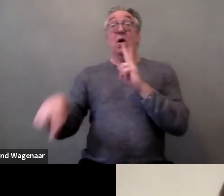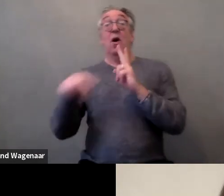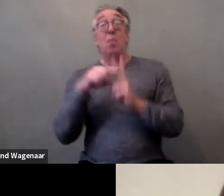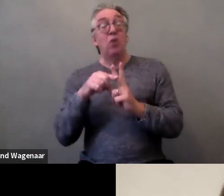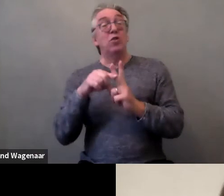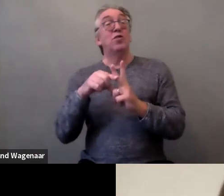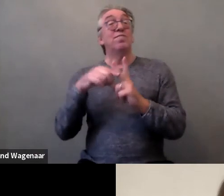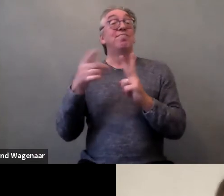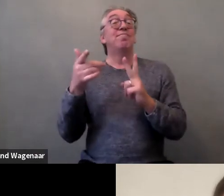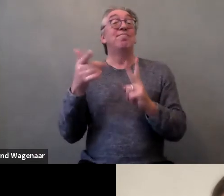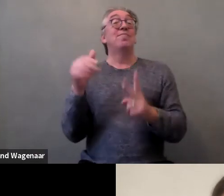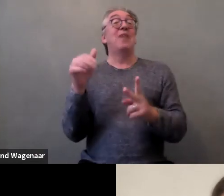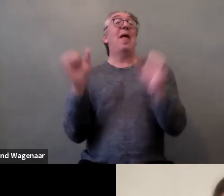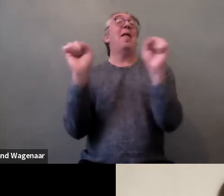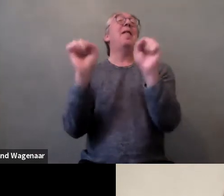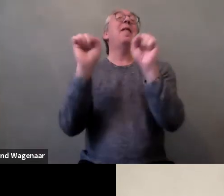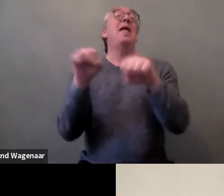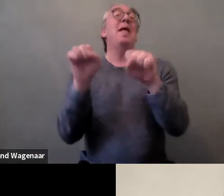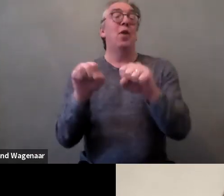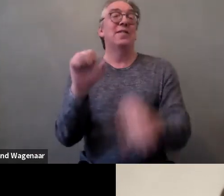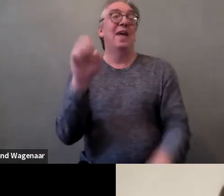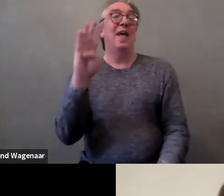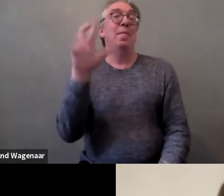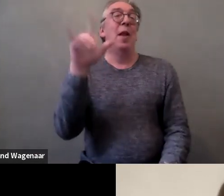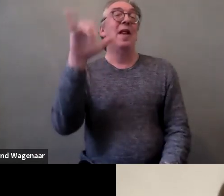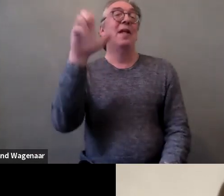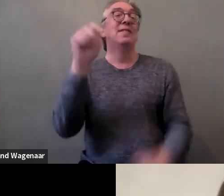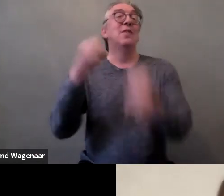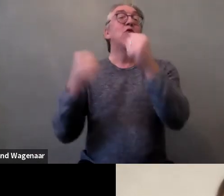We've welcomed very much the recent publication by EU women,